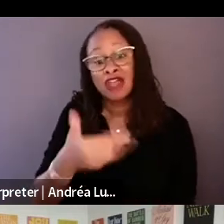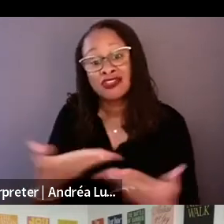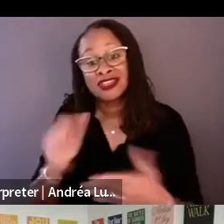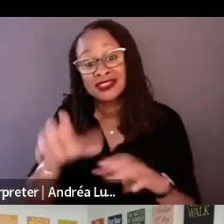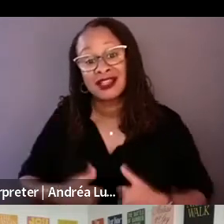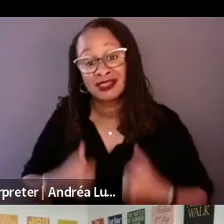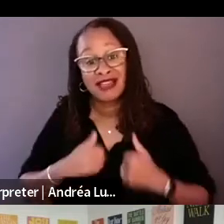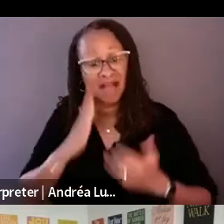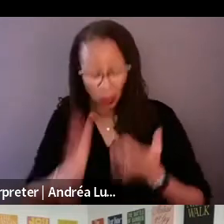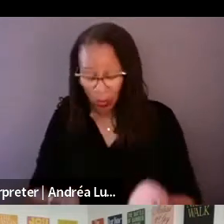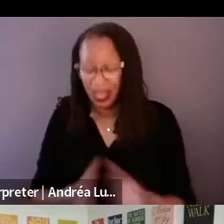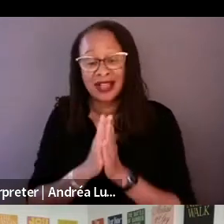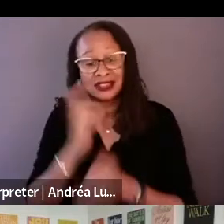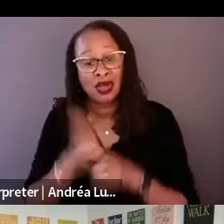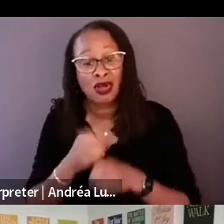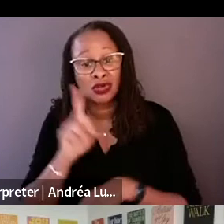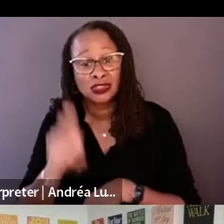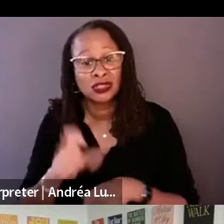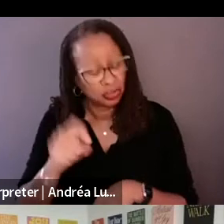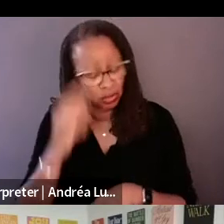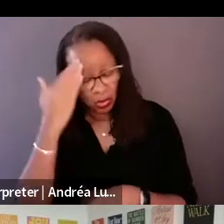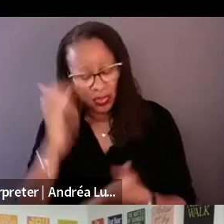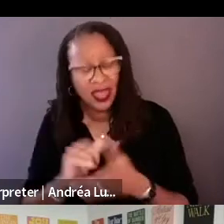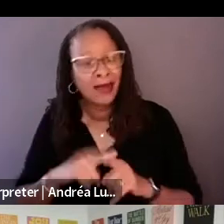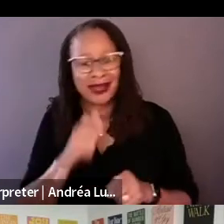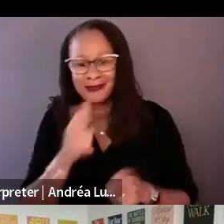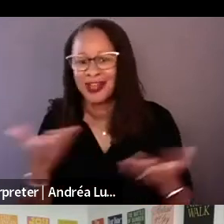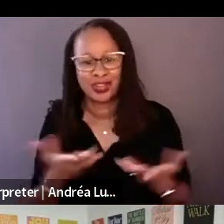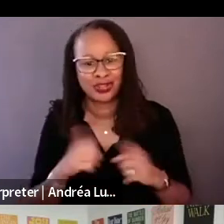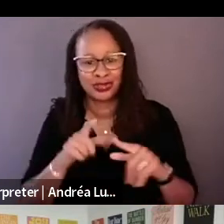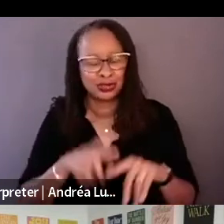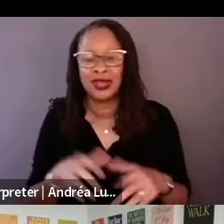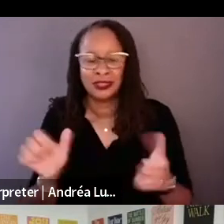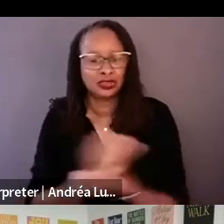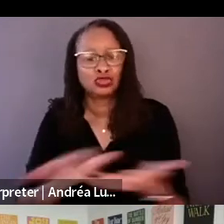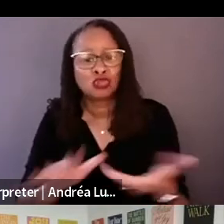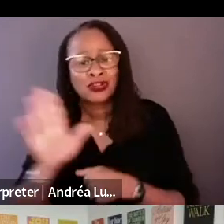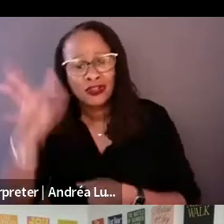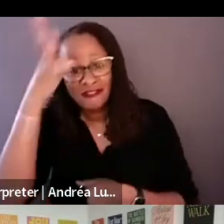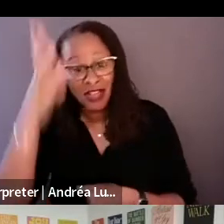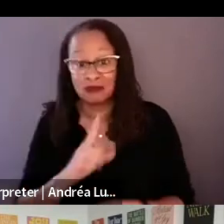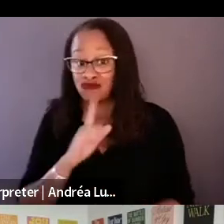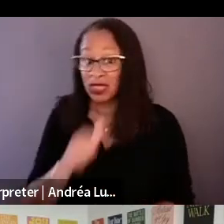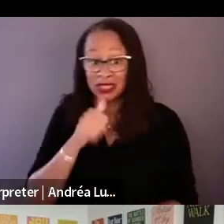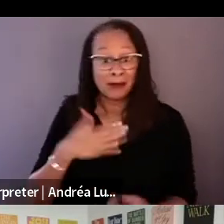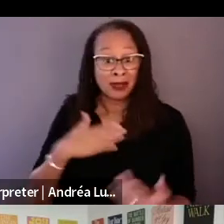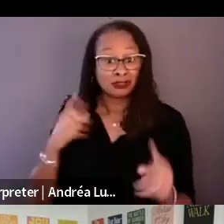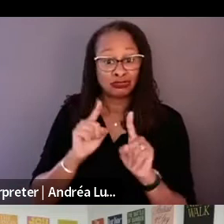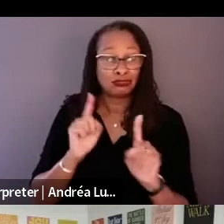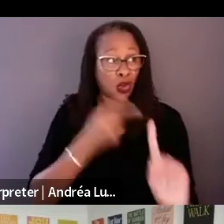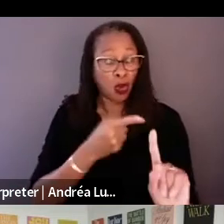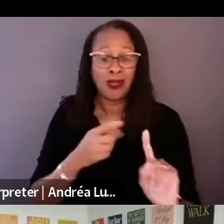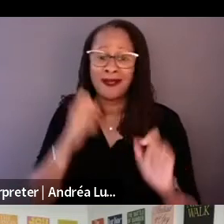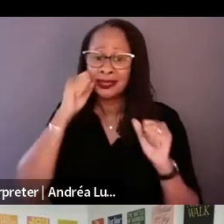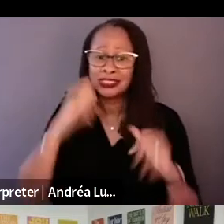I'm not here to take him down. I was not. I was surprised how many things Richard kept on saying